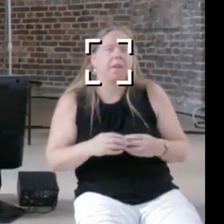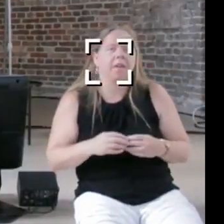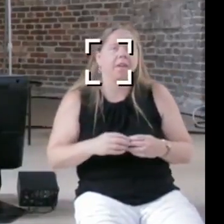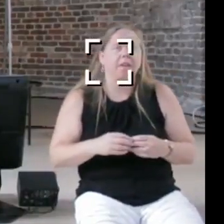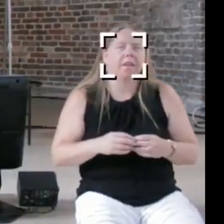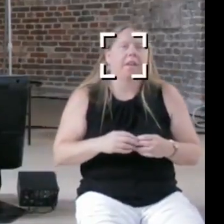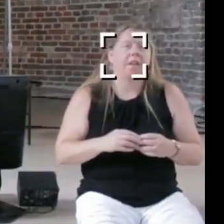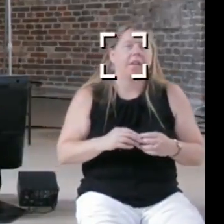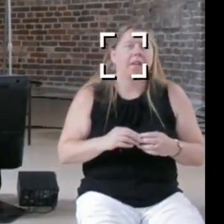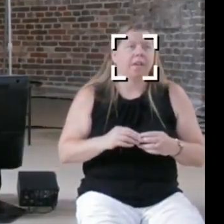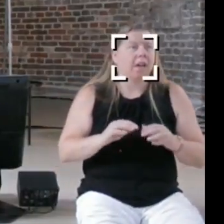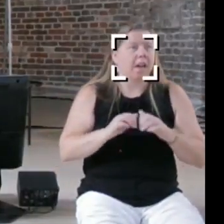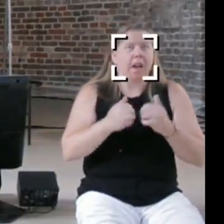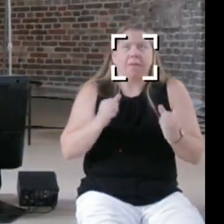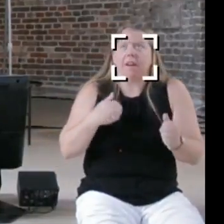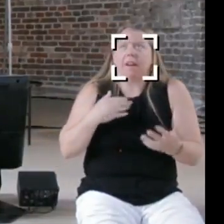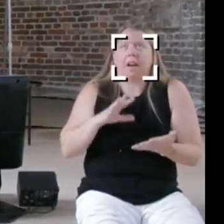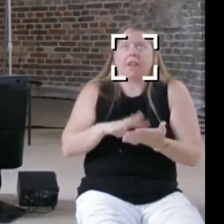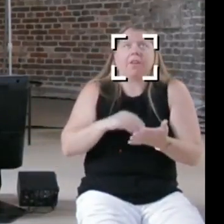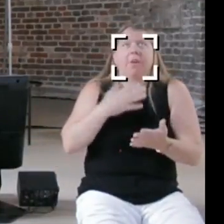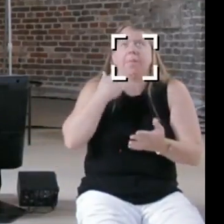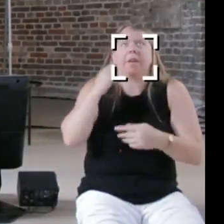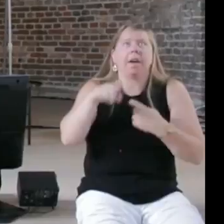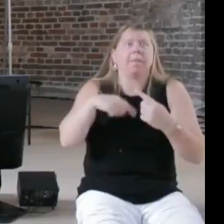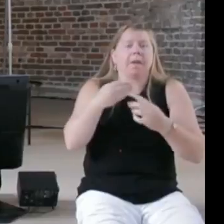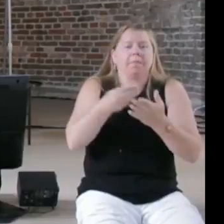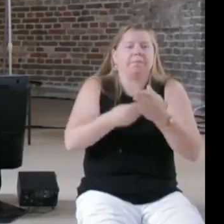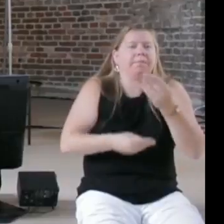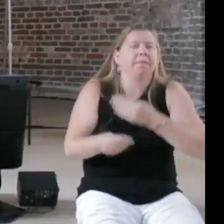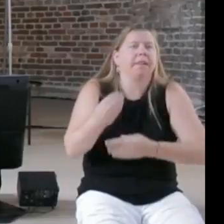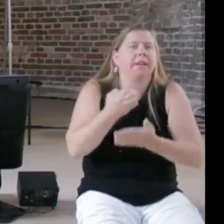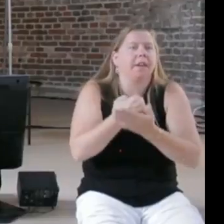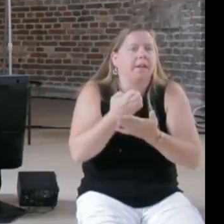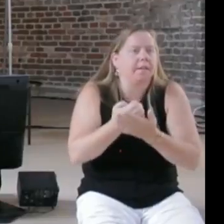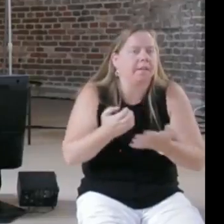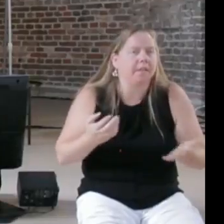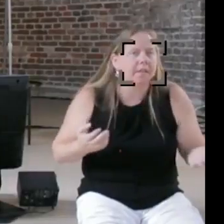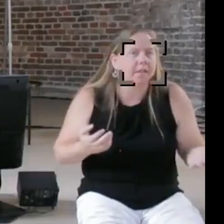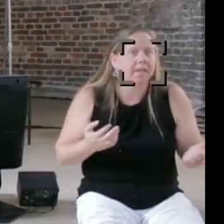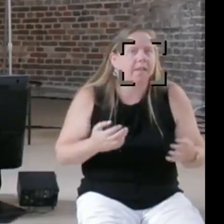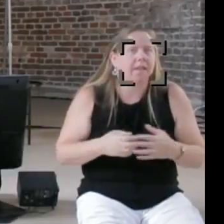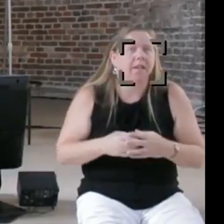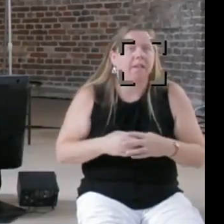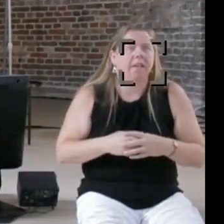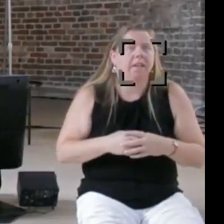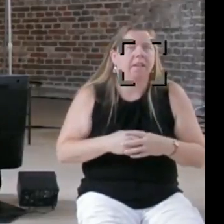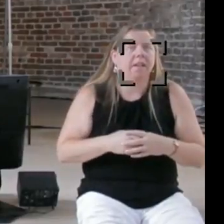into an economy, and just this acknowledging of there's no amount of smart contracts or